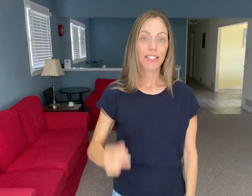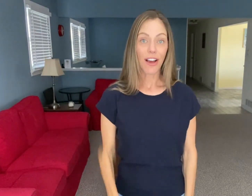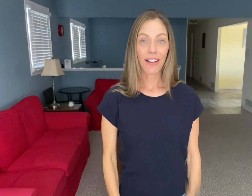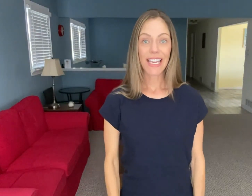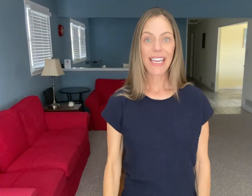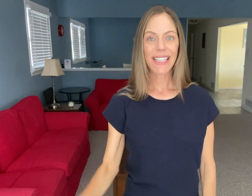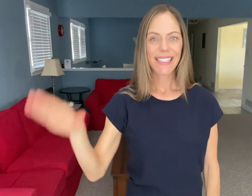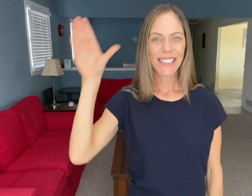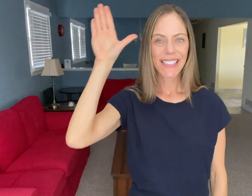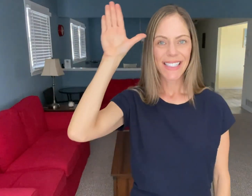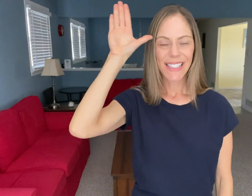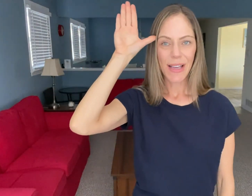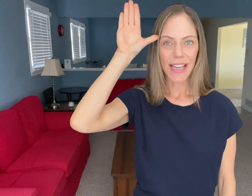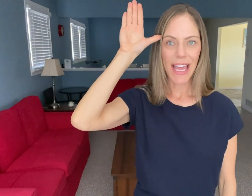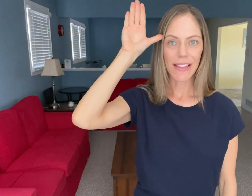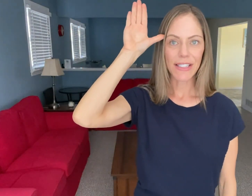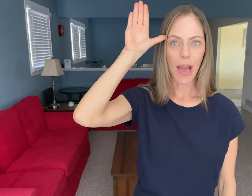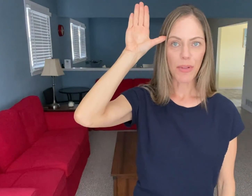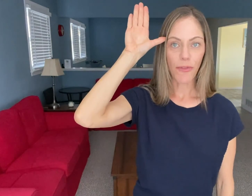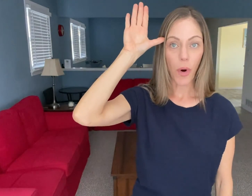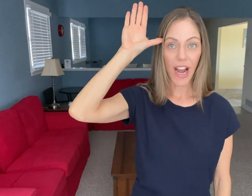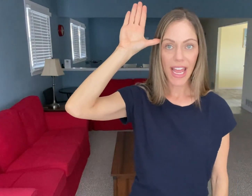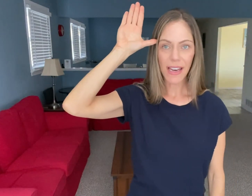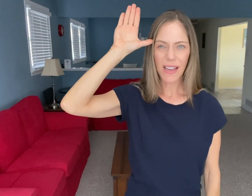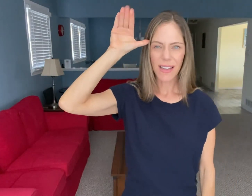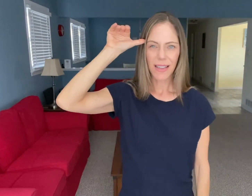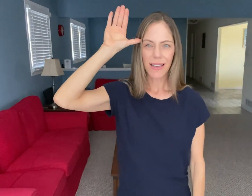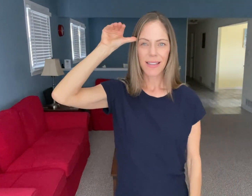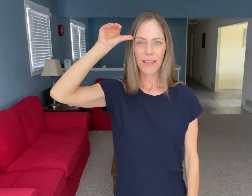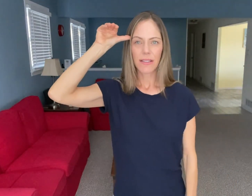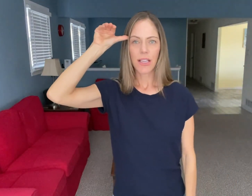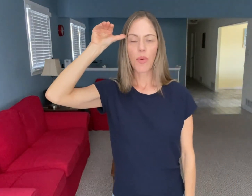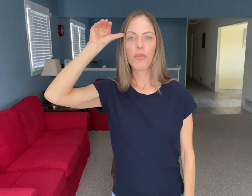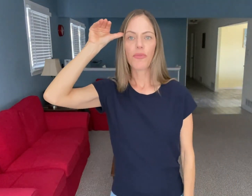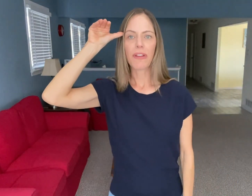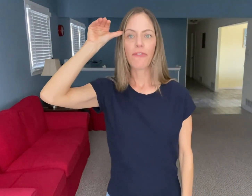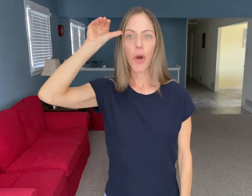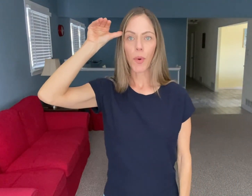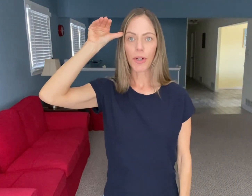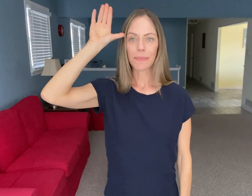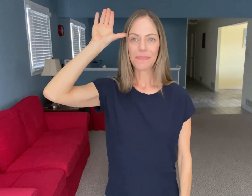DONKEY Again at the top of the forehead double movement forward.